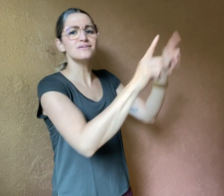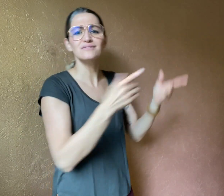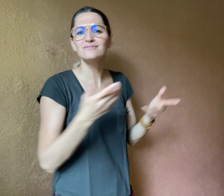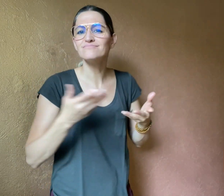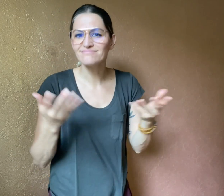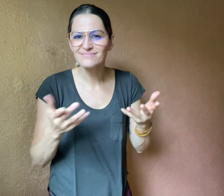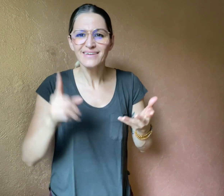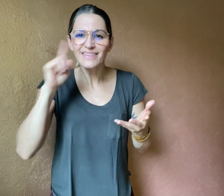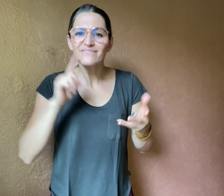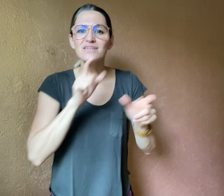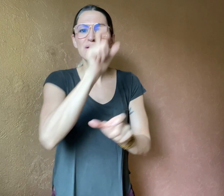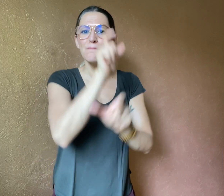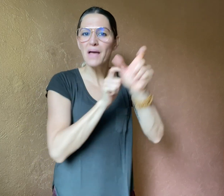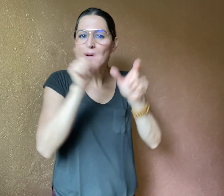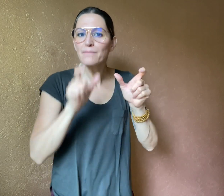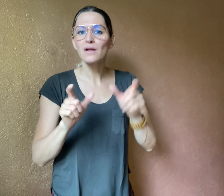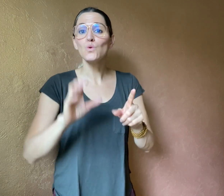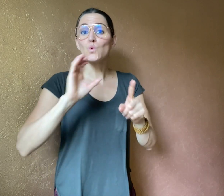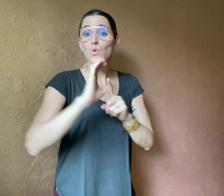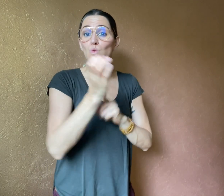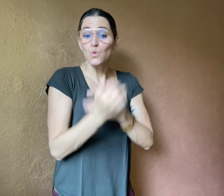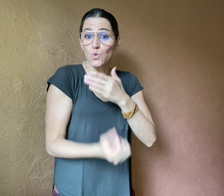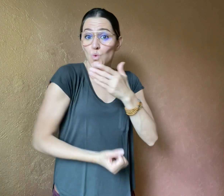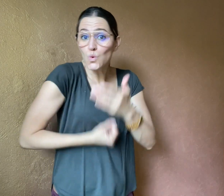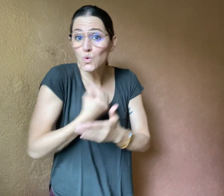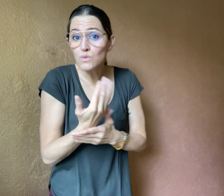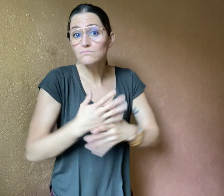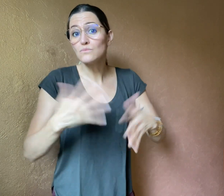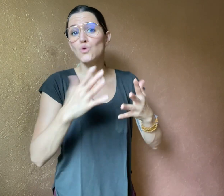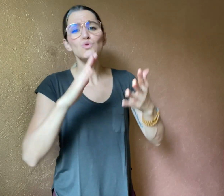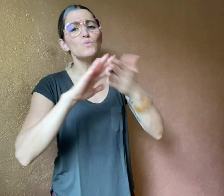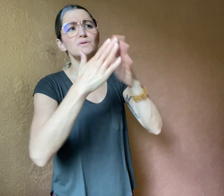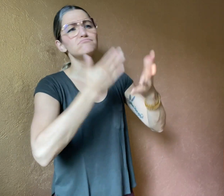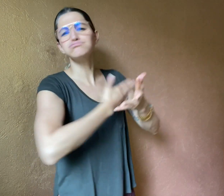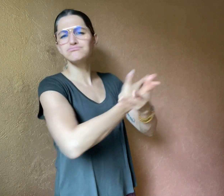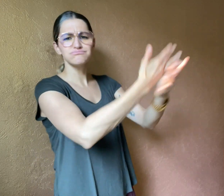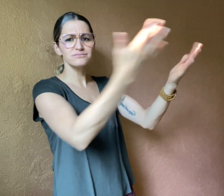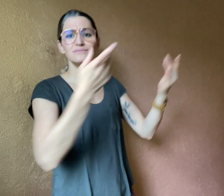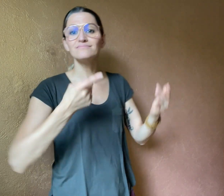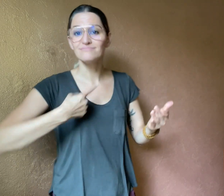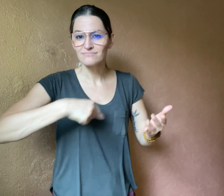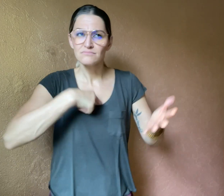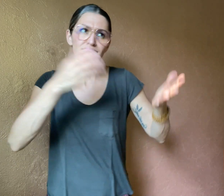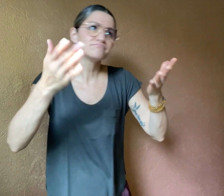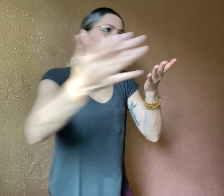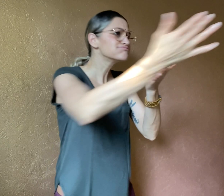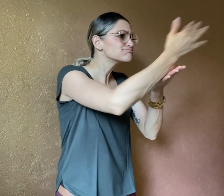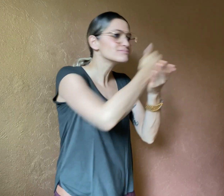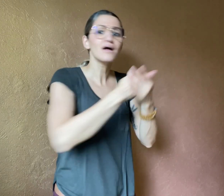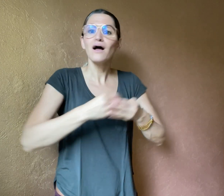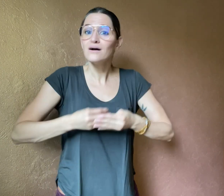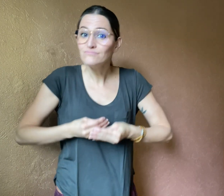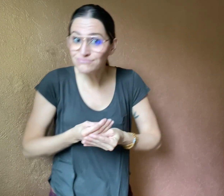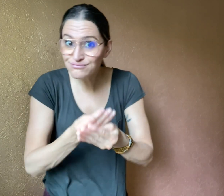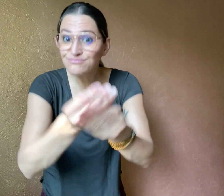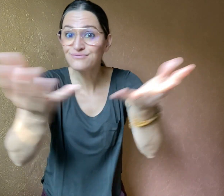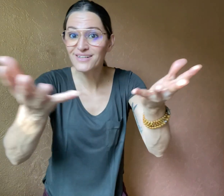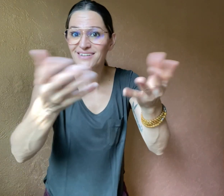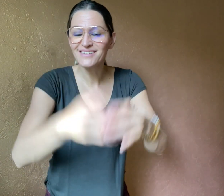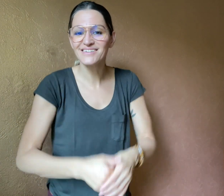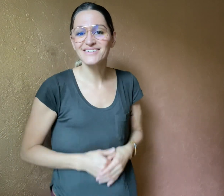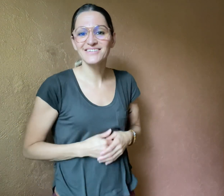about Deaf people, culture, and communities around the world.